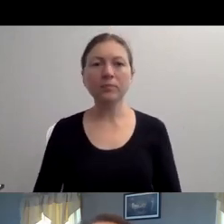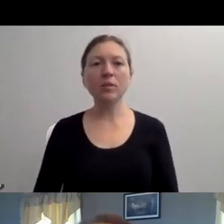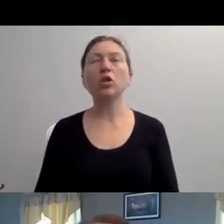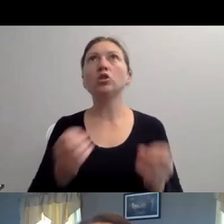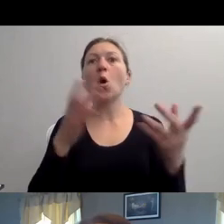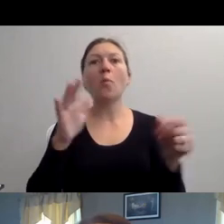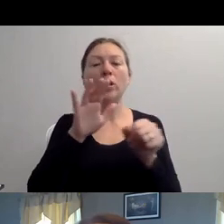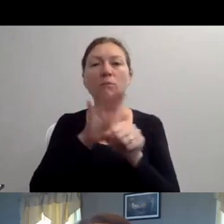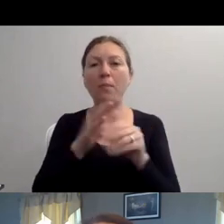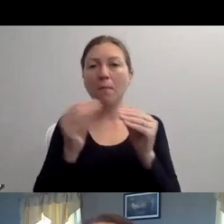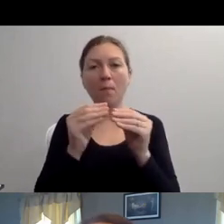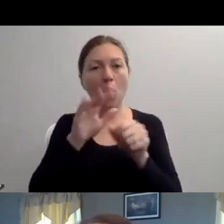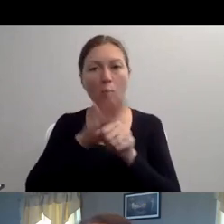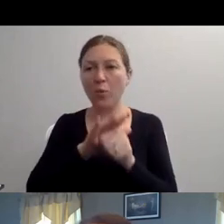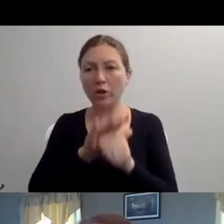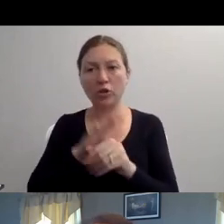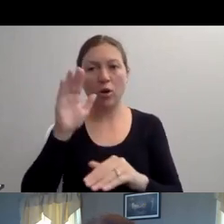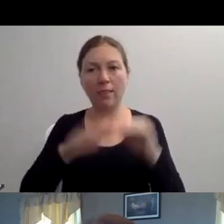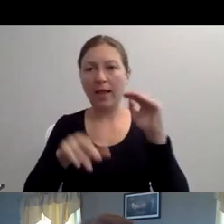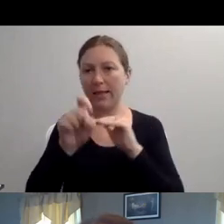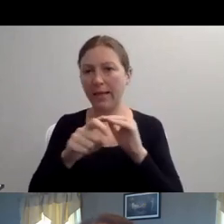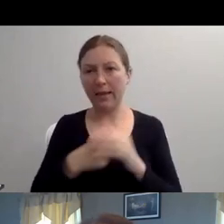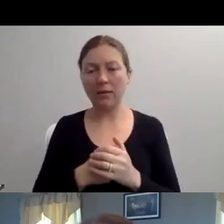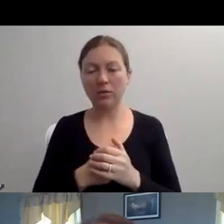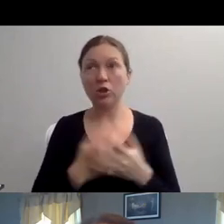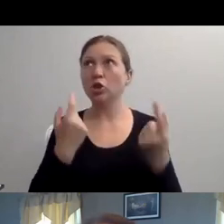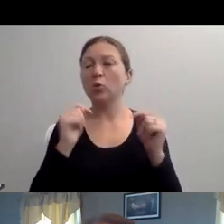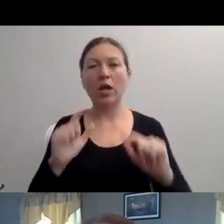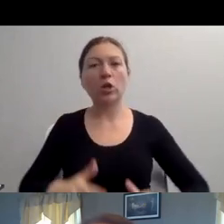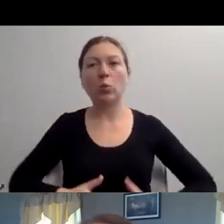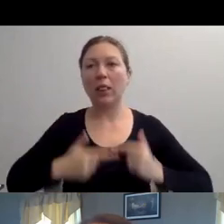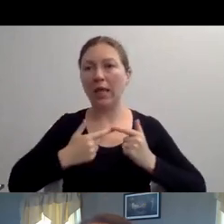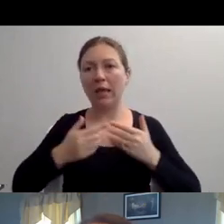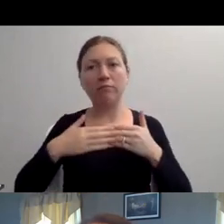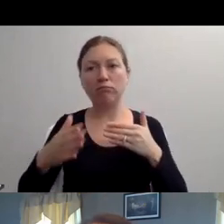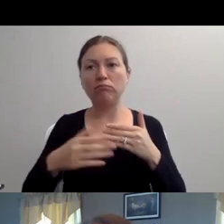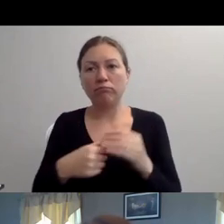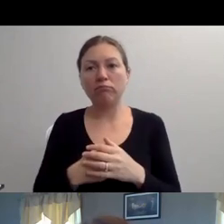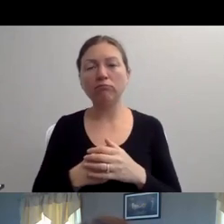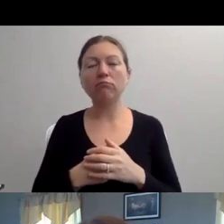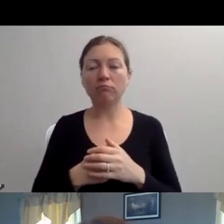FIND OPPORTUNITIES TO RAISE AWARENESS ABOUT DISABILITY ISSUES IN THE DISABILITY COMMUNITY. THERE ARE MANY OPPORTUNITIES AND SPOKESPEOPLE.